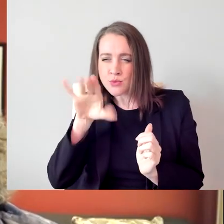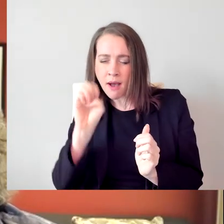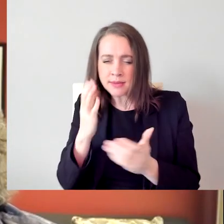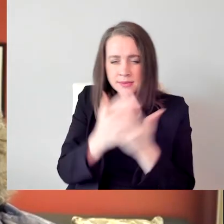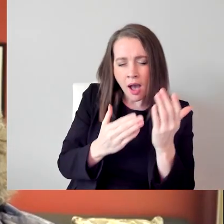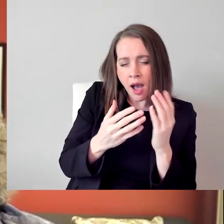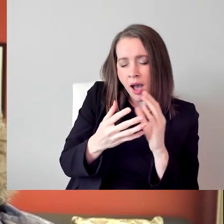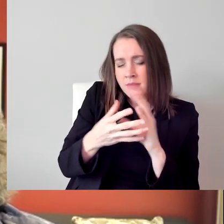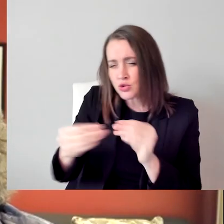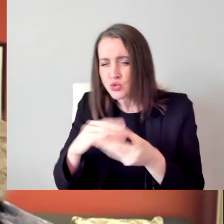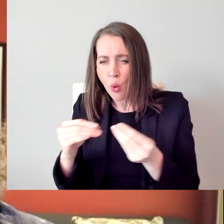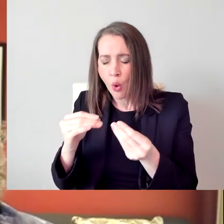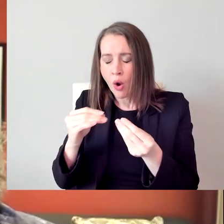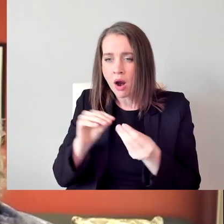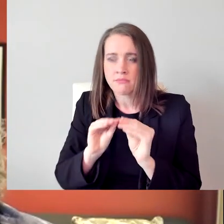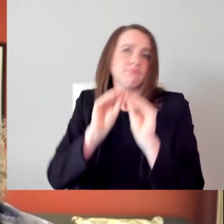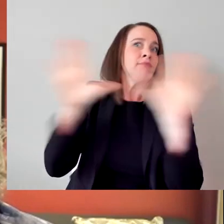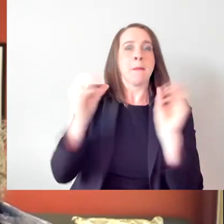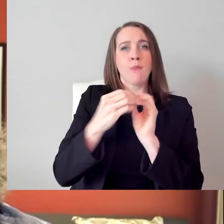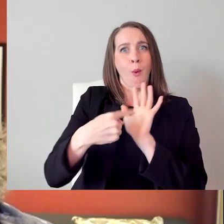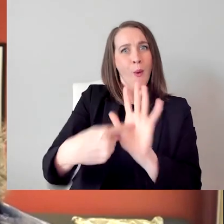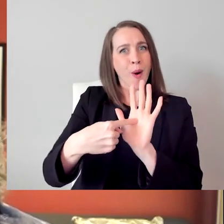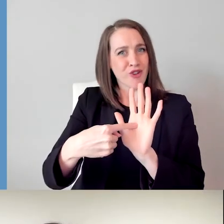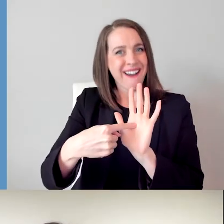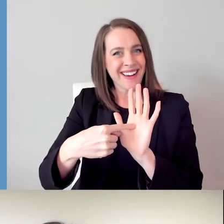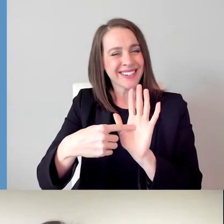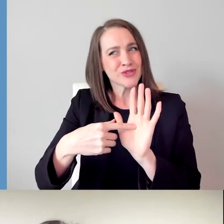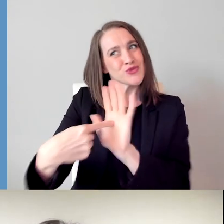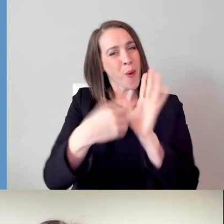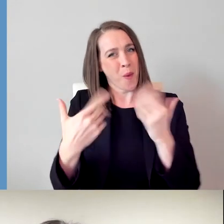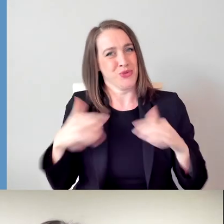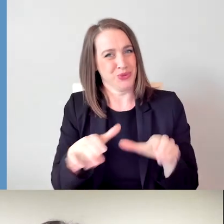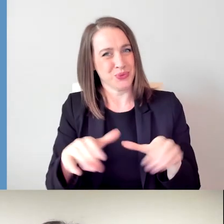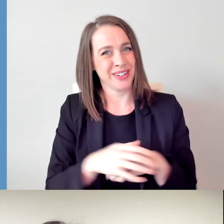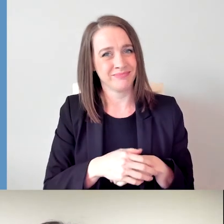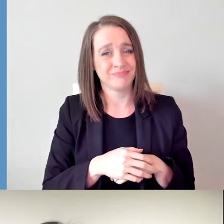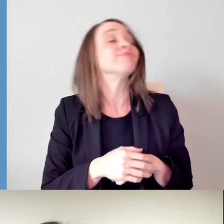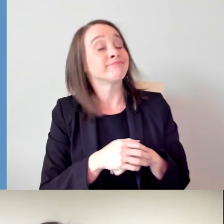paint a brighter picture to what we're doing. I think for me, you know, right now in Hollywood,